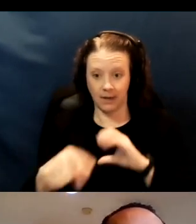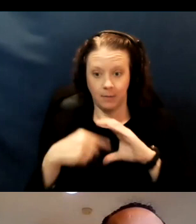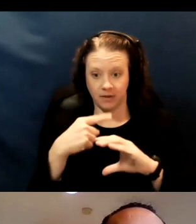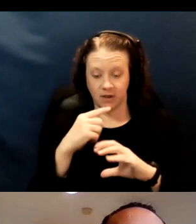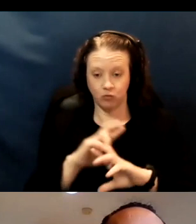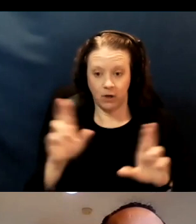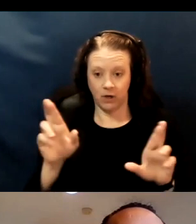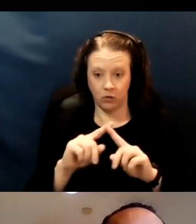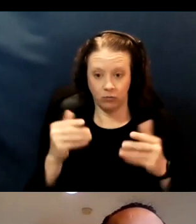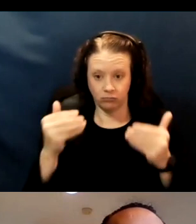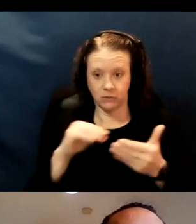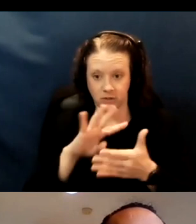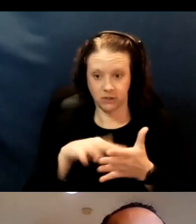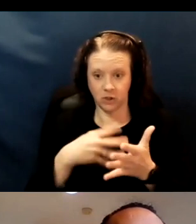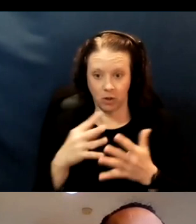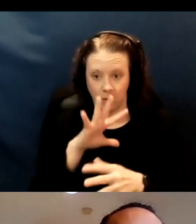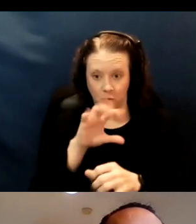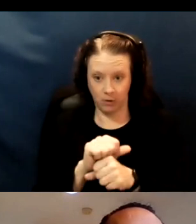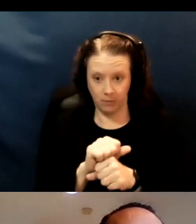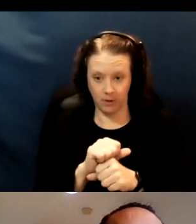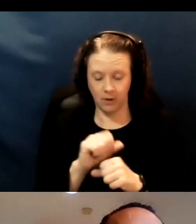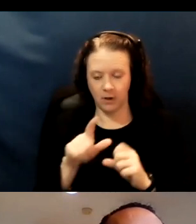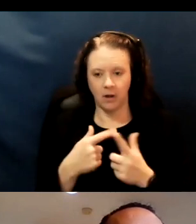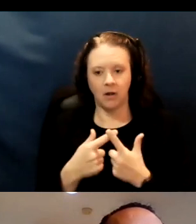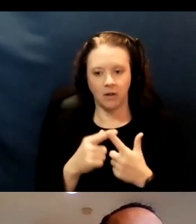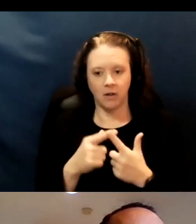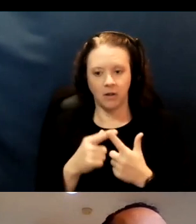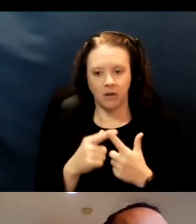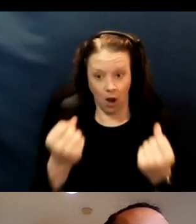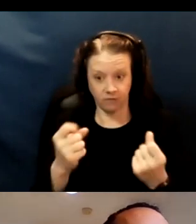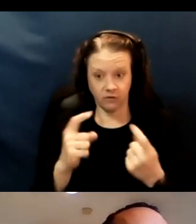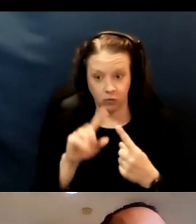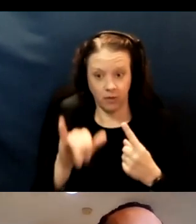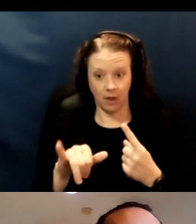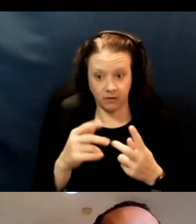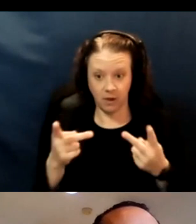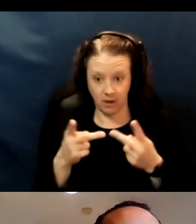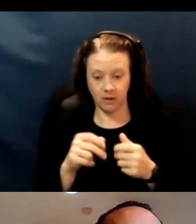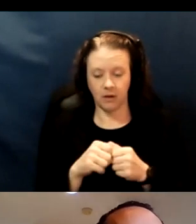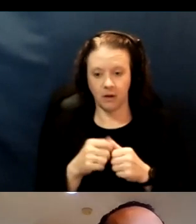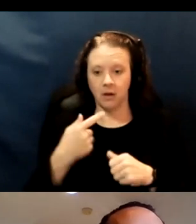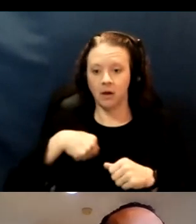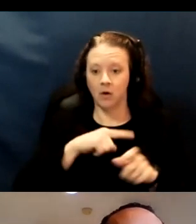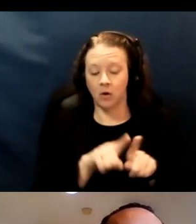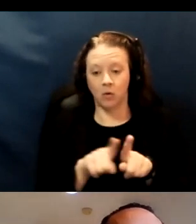they would drive to the site. And we also use to some extent flyers and word of mouth.